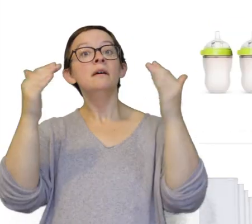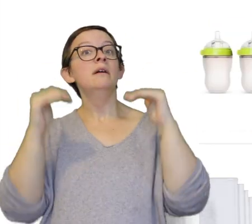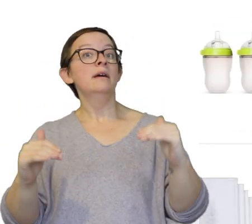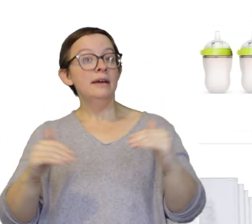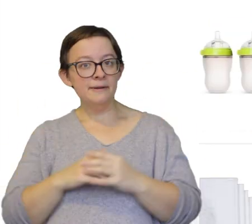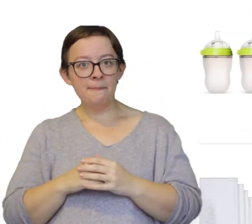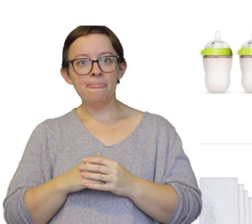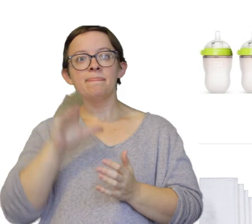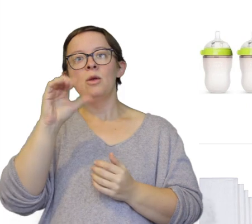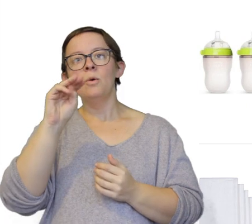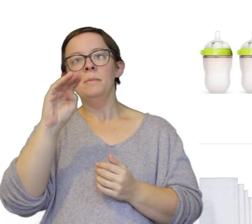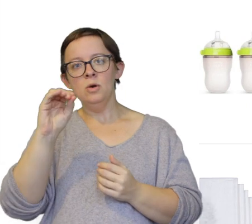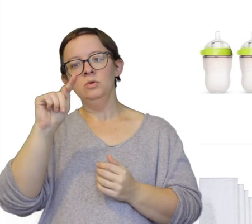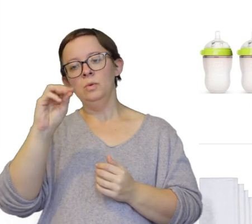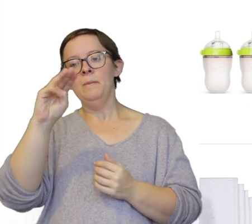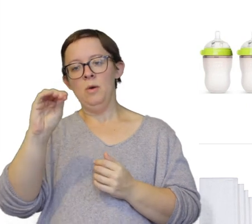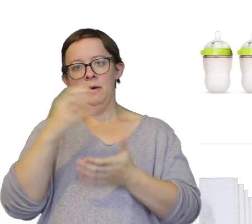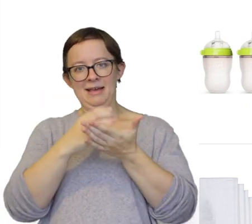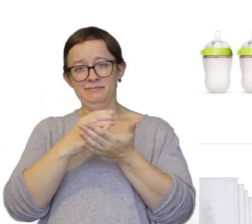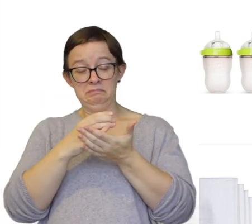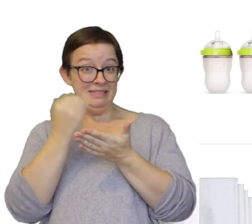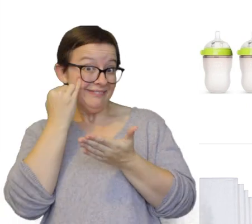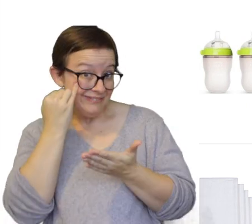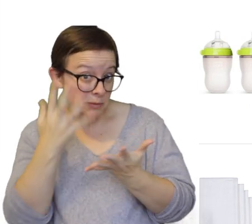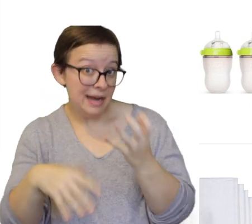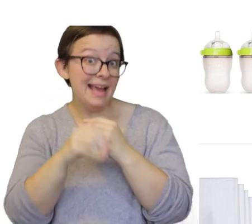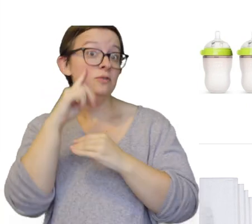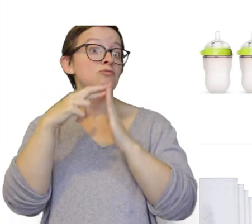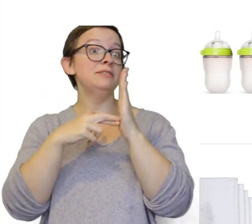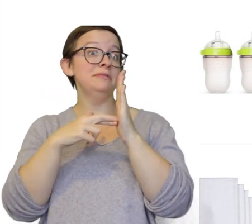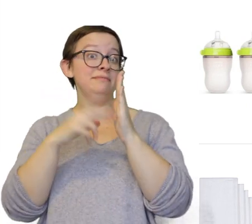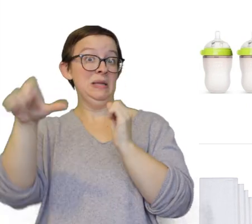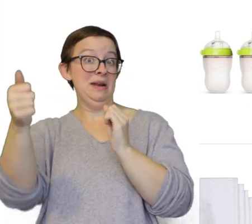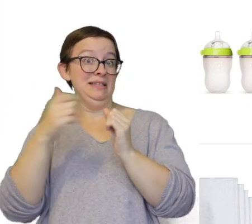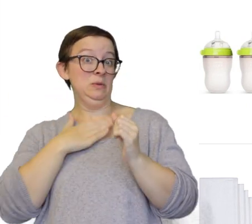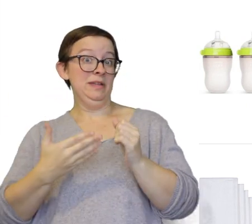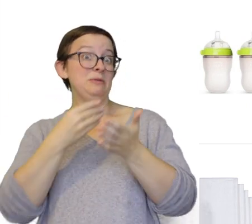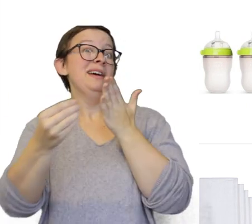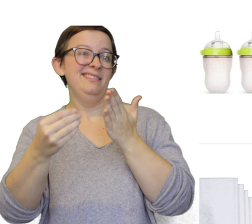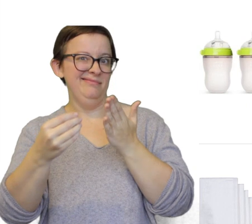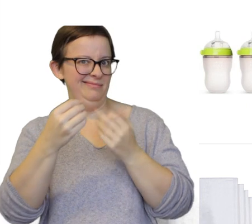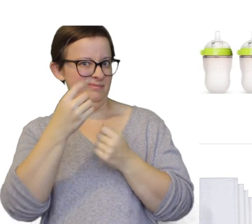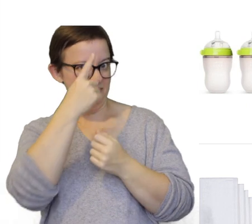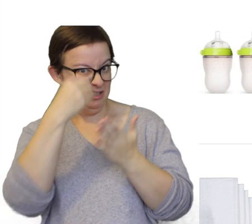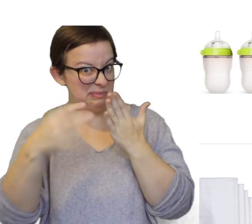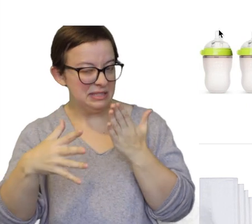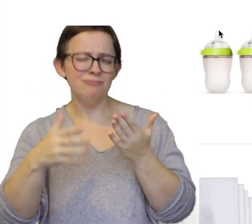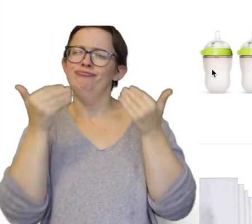Next is Comotomo bottles. If you want to put them on your registry and someone's willing to buy them for you.. aka cause they're expensive... do it!